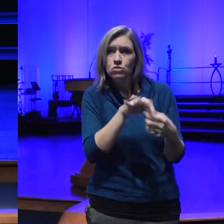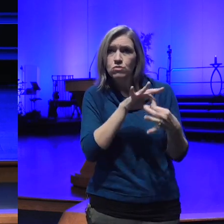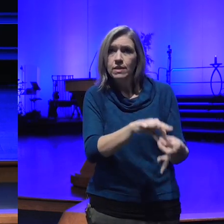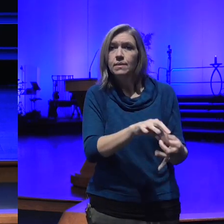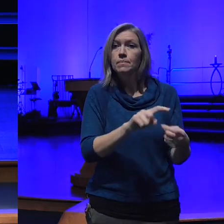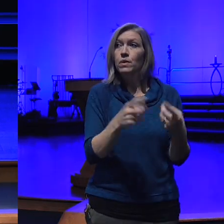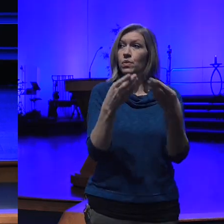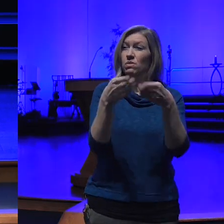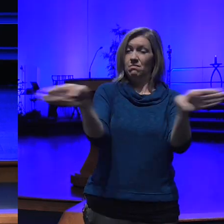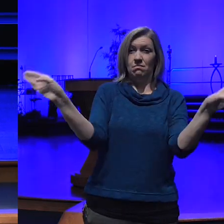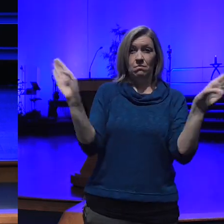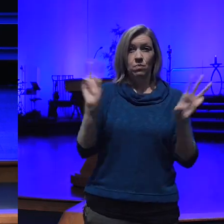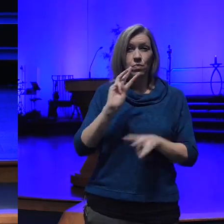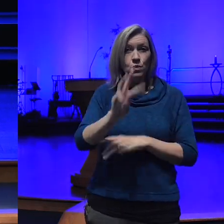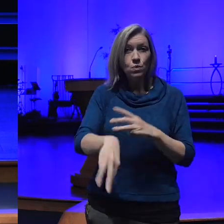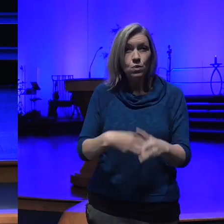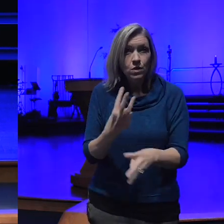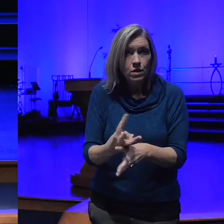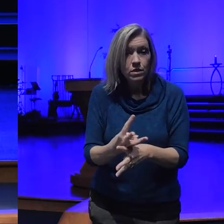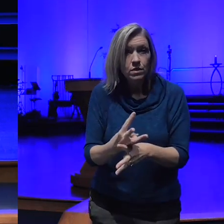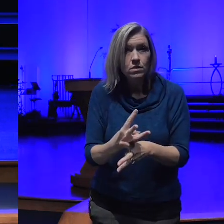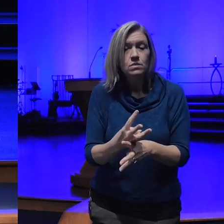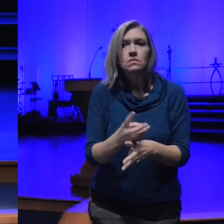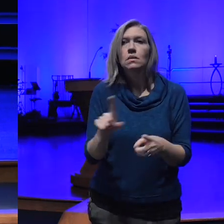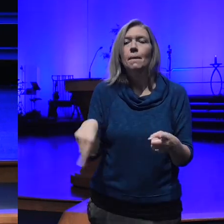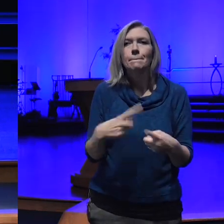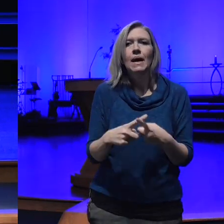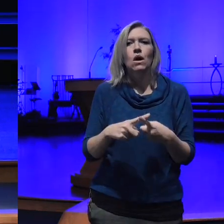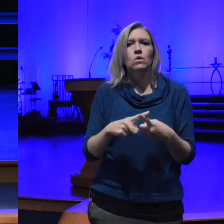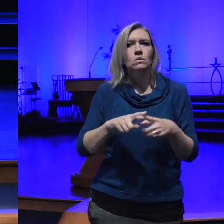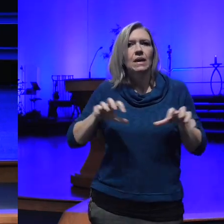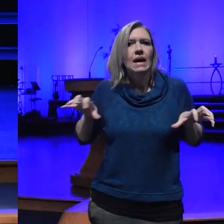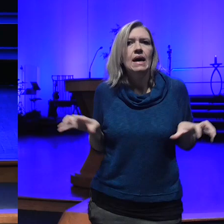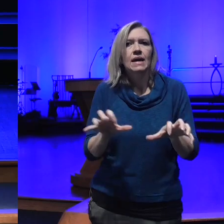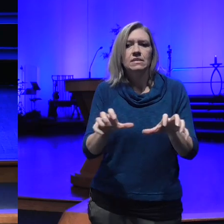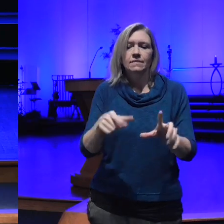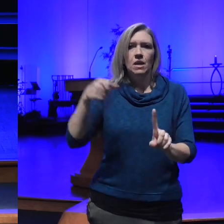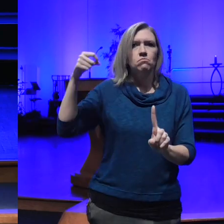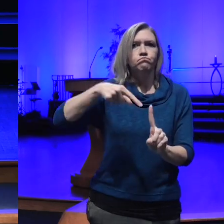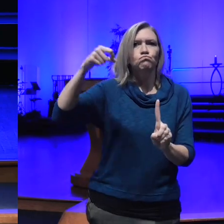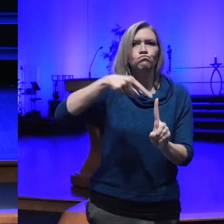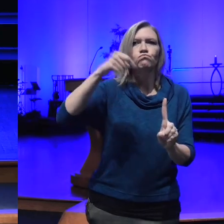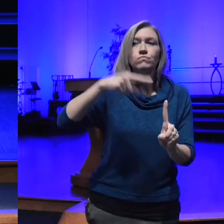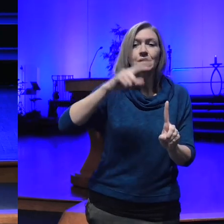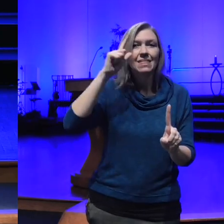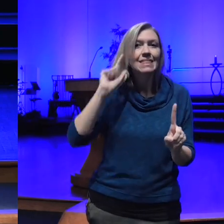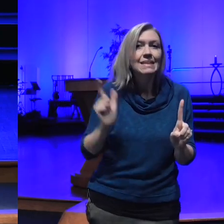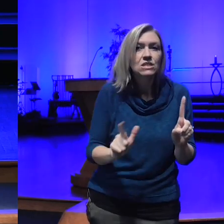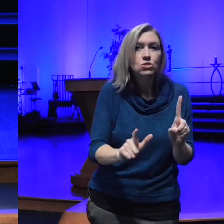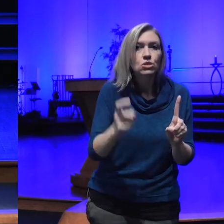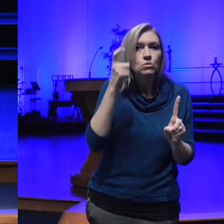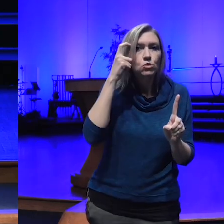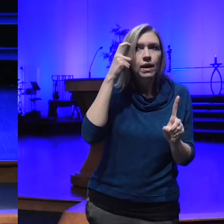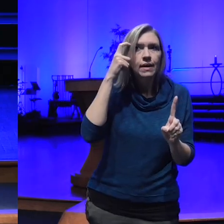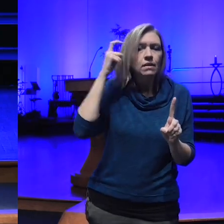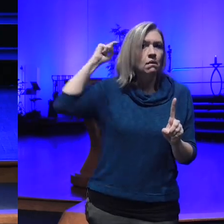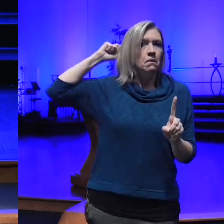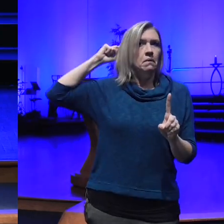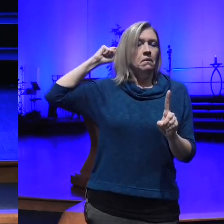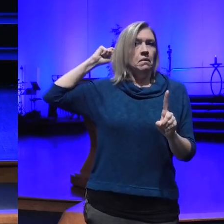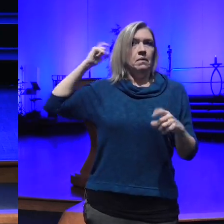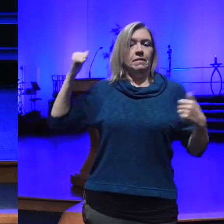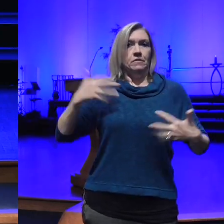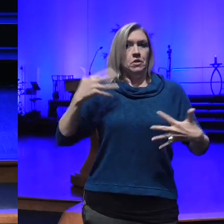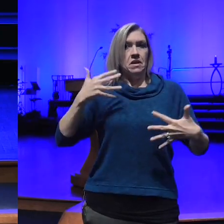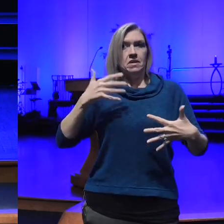Large is about activating our lizard brain making us afraid to be afraid of that candidate they did